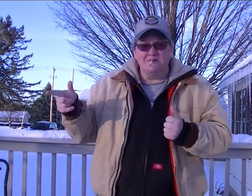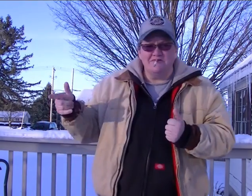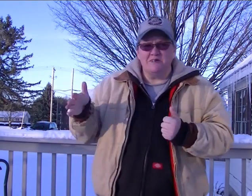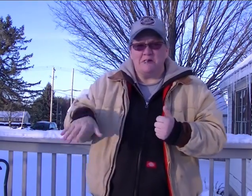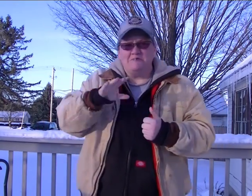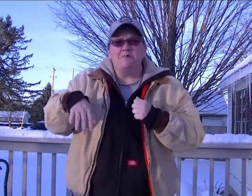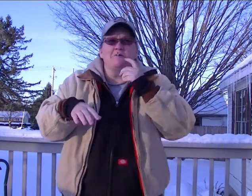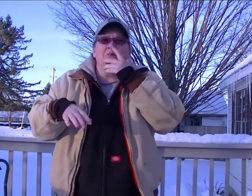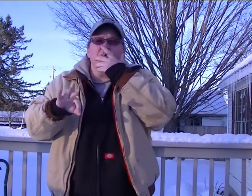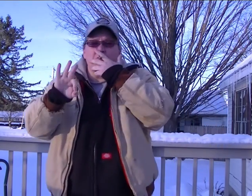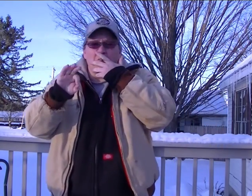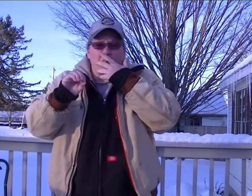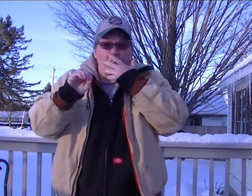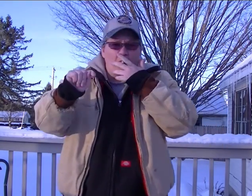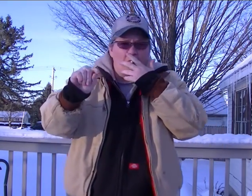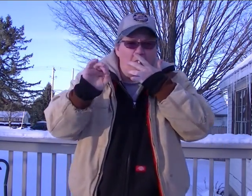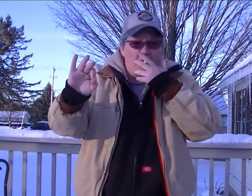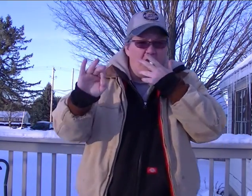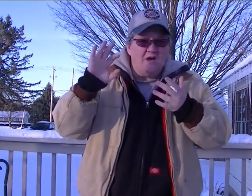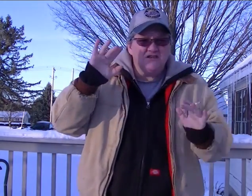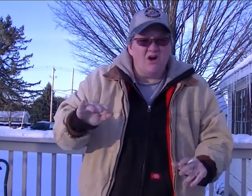Now we have a foot of snow